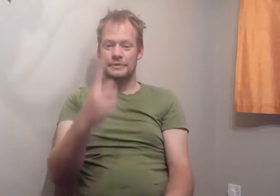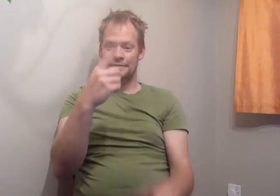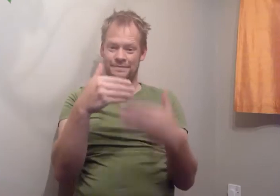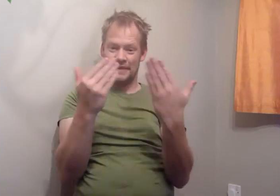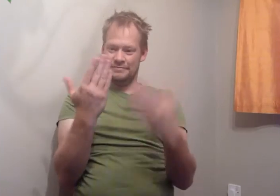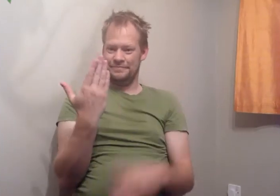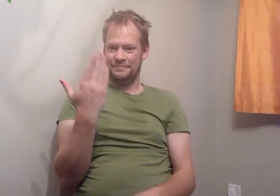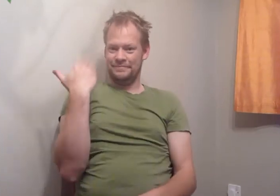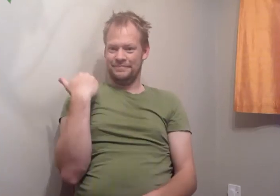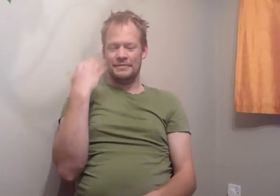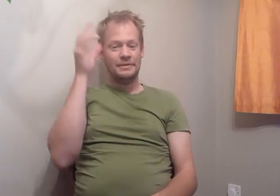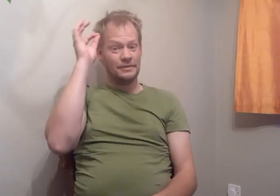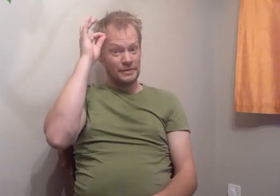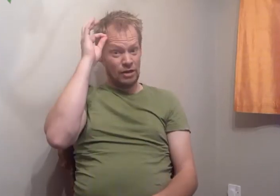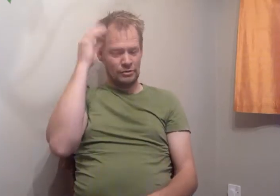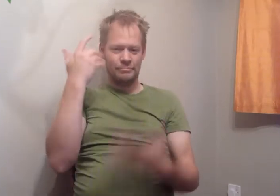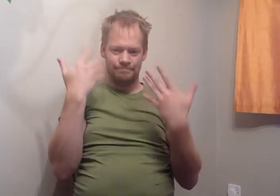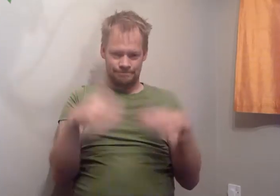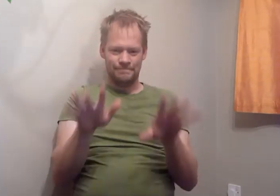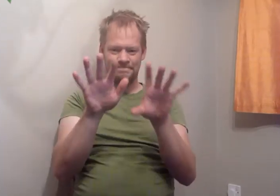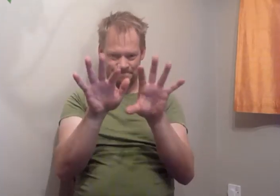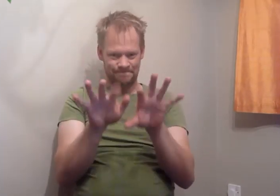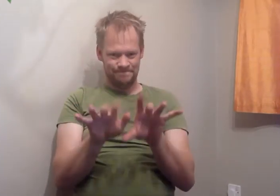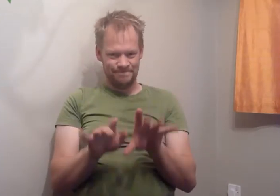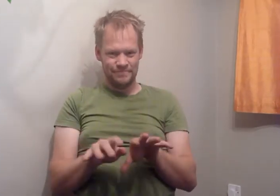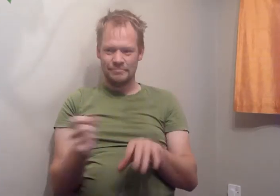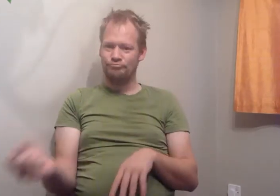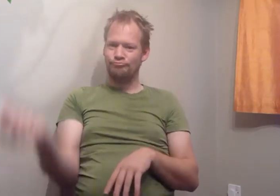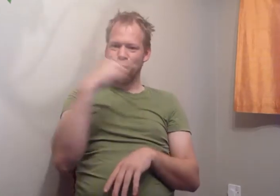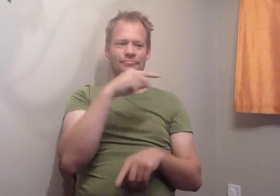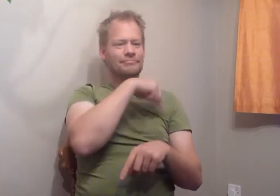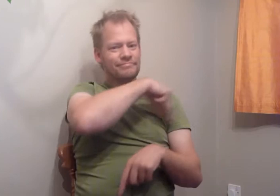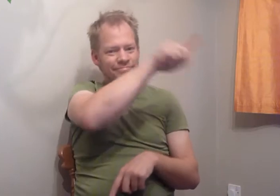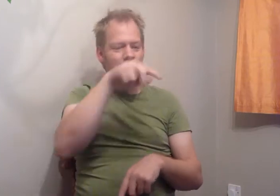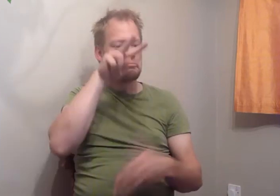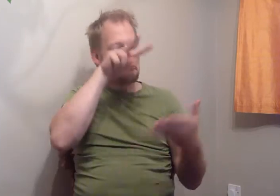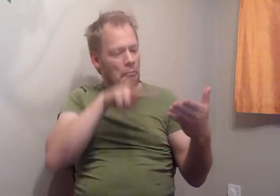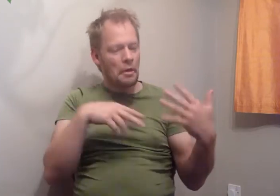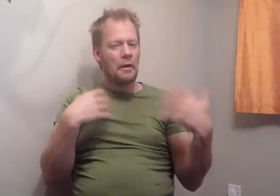Yesterday, Gerry sent us a message to read.